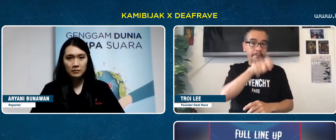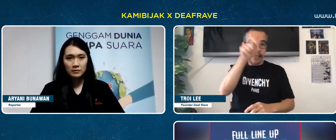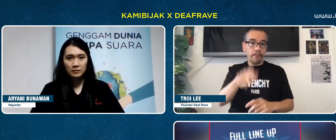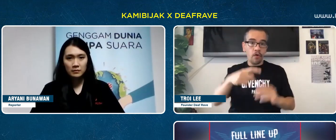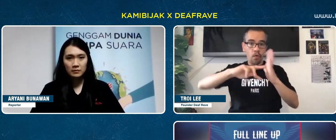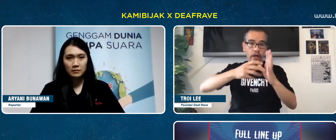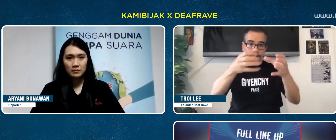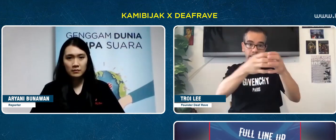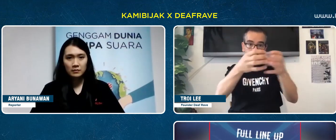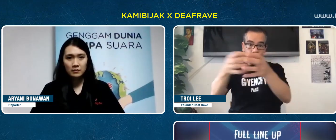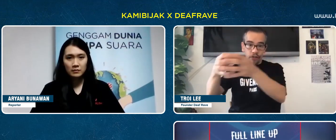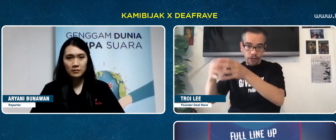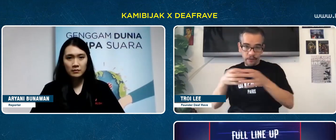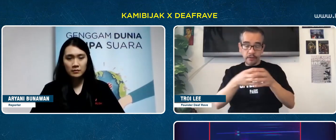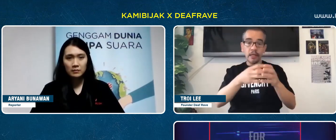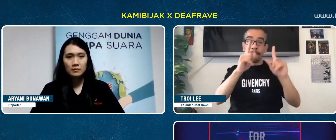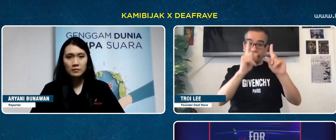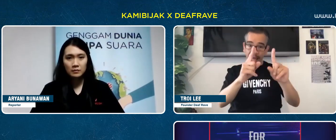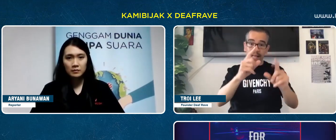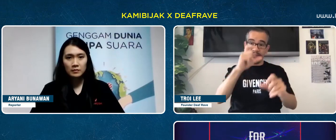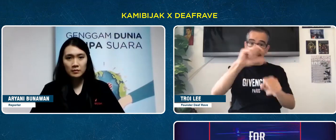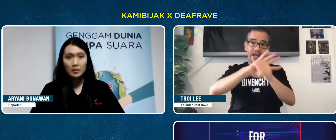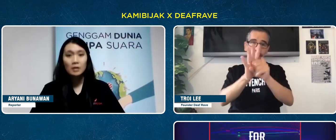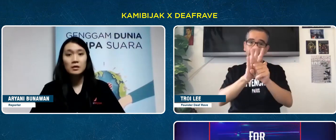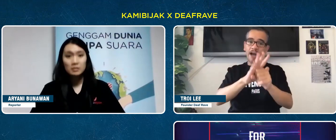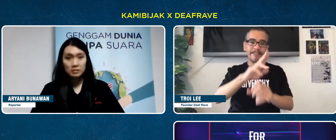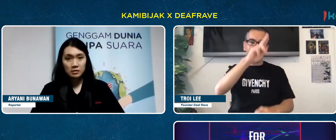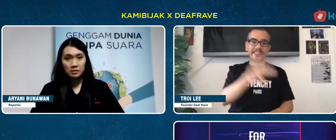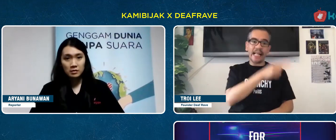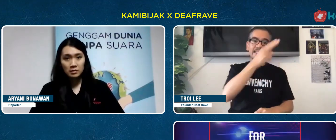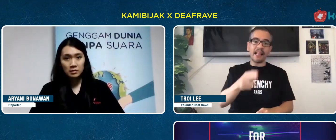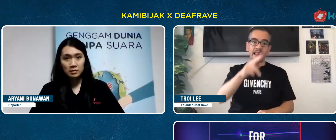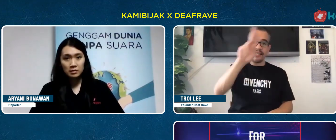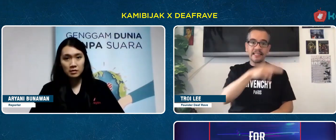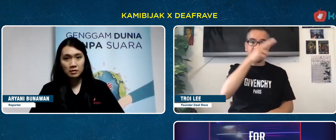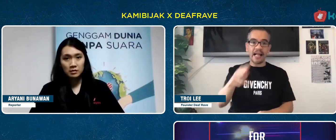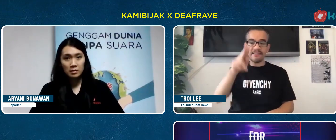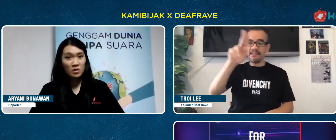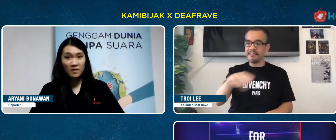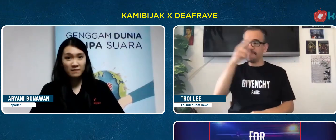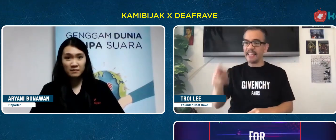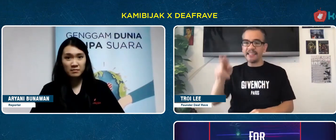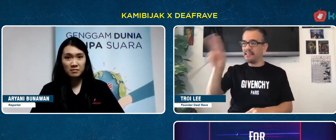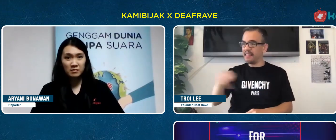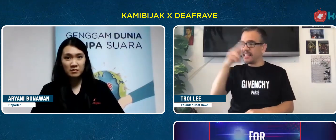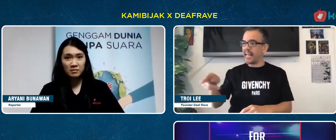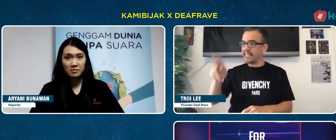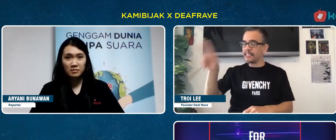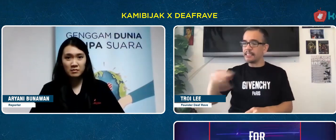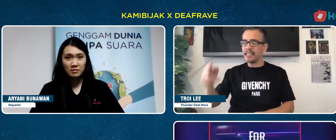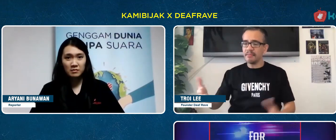But because of Covid, everything was canceled.